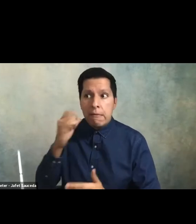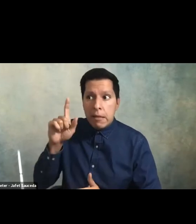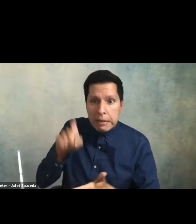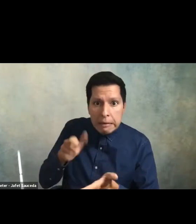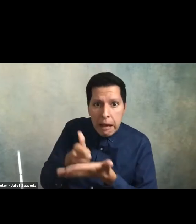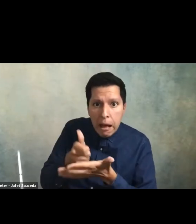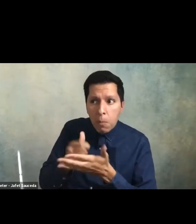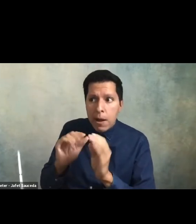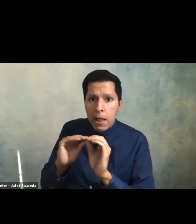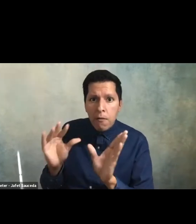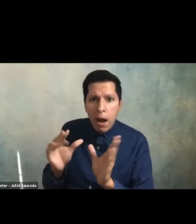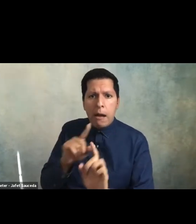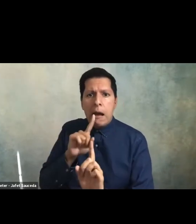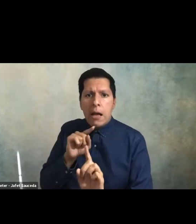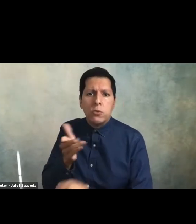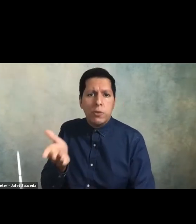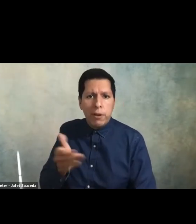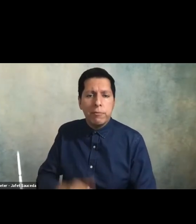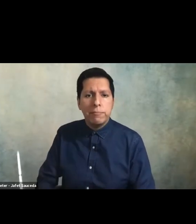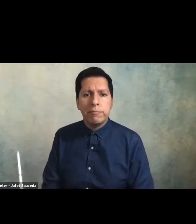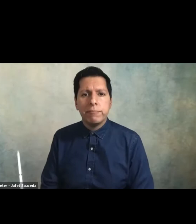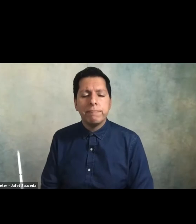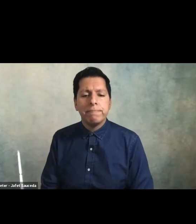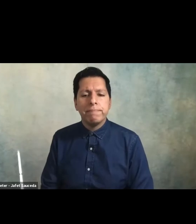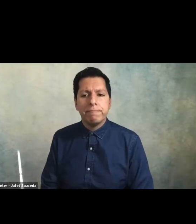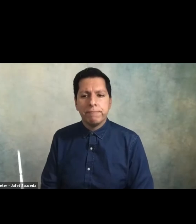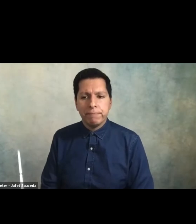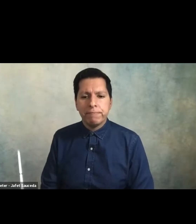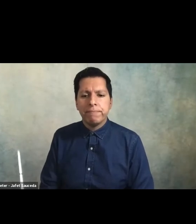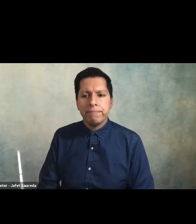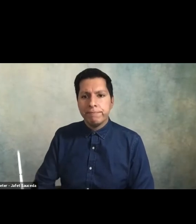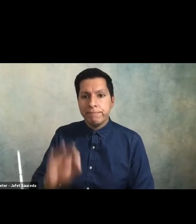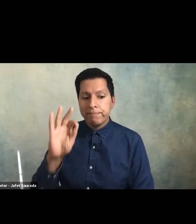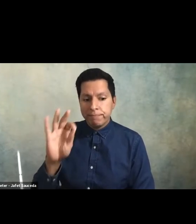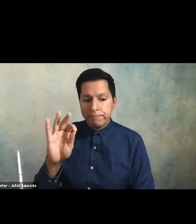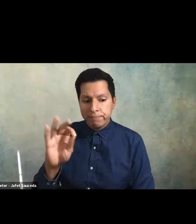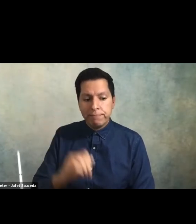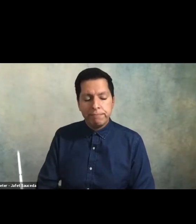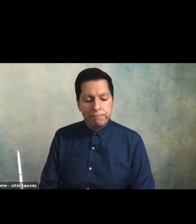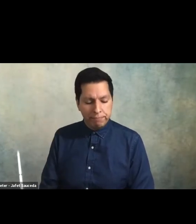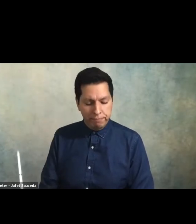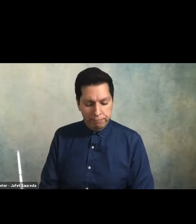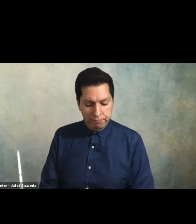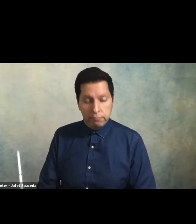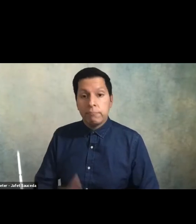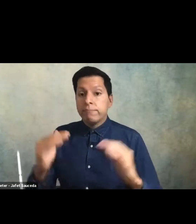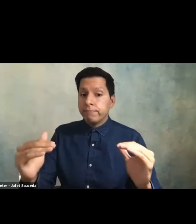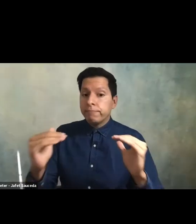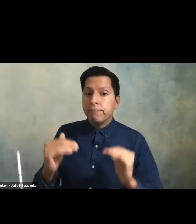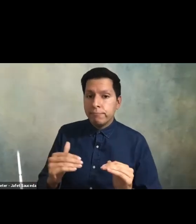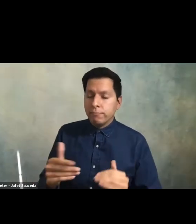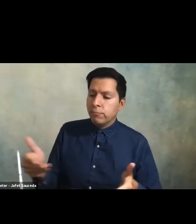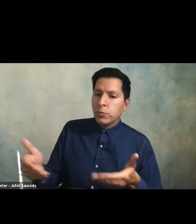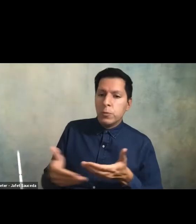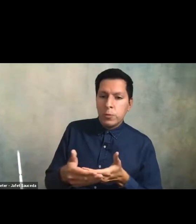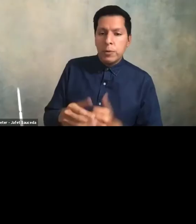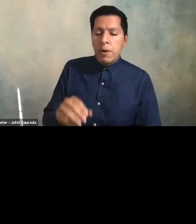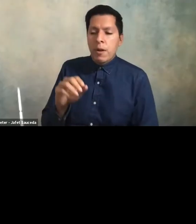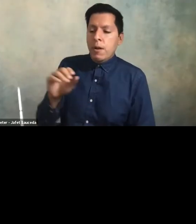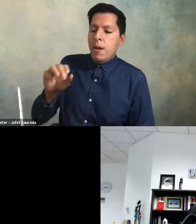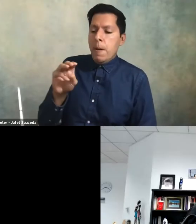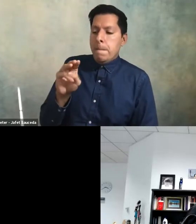okay all right so now um i would like to introduce uh dr mary beth walker uh the provost and vice